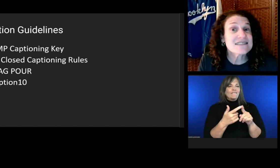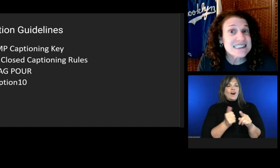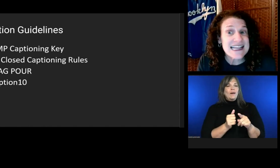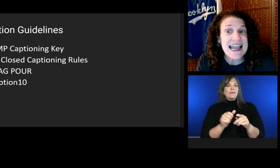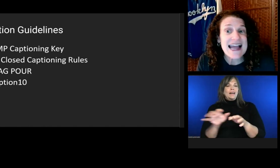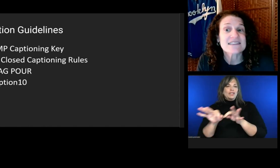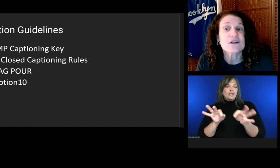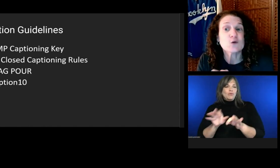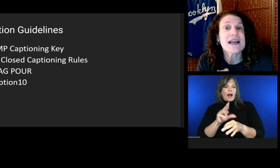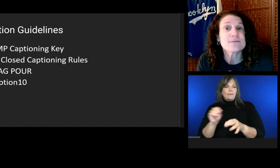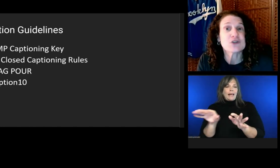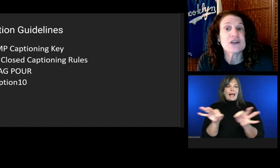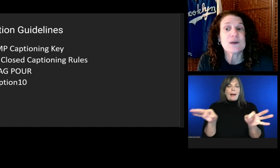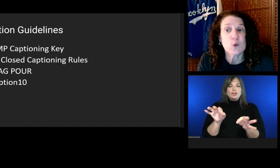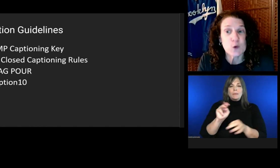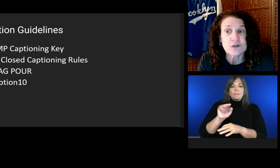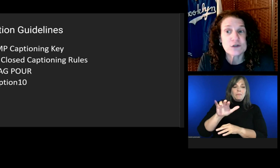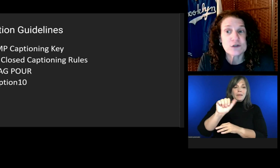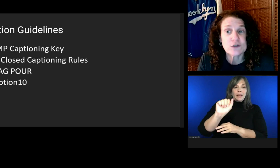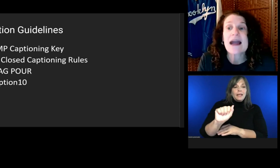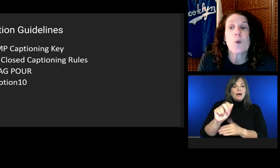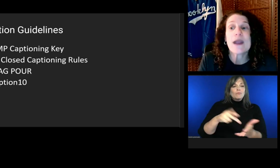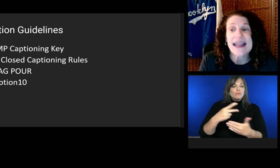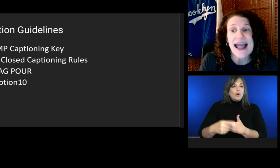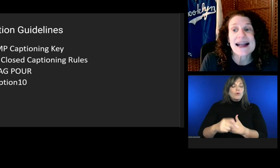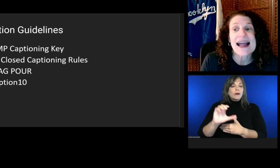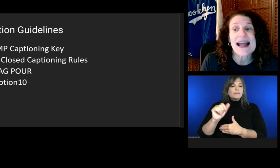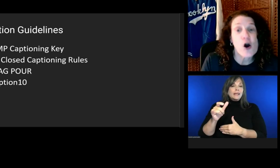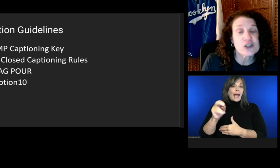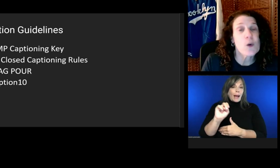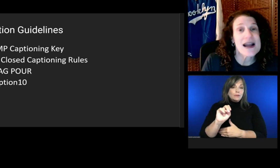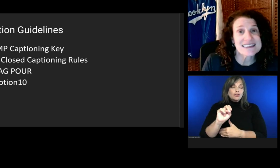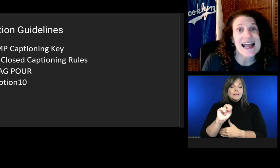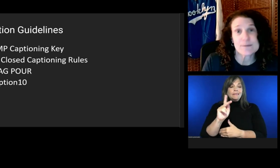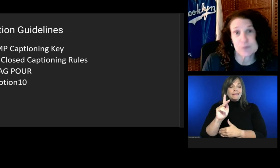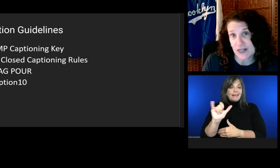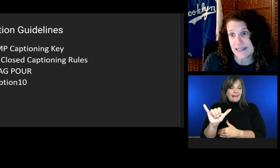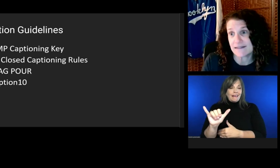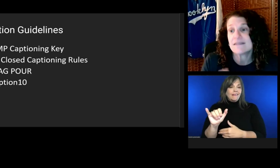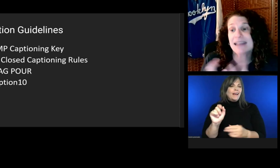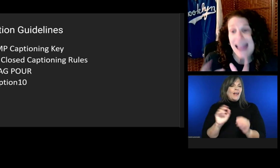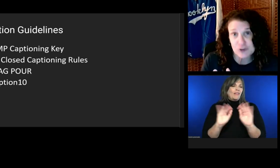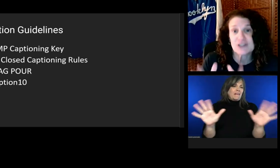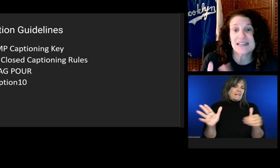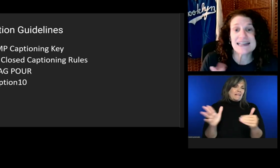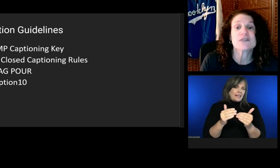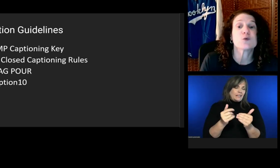The FCC has closed captioning rules, and WCAG also has captioning criteria.